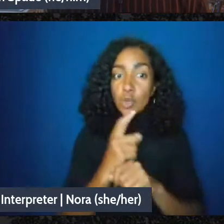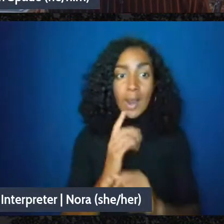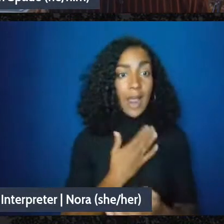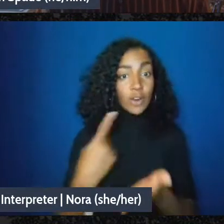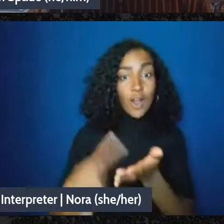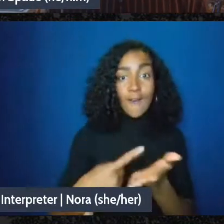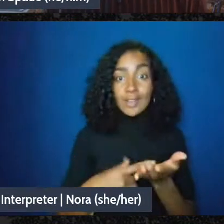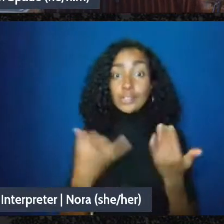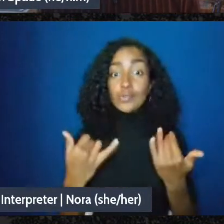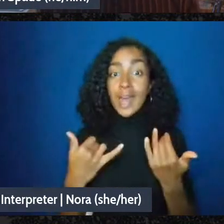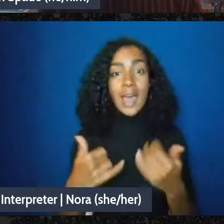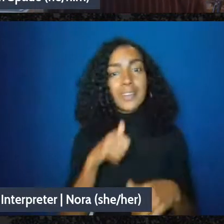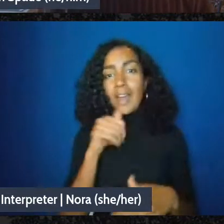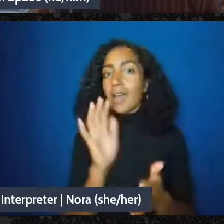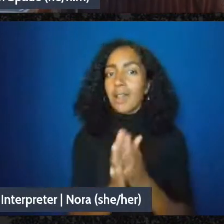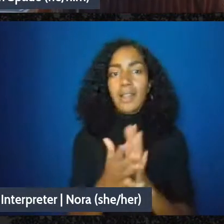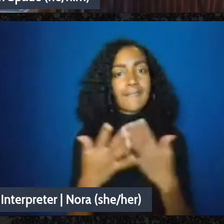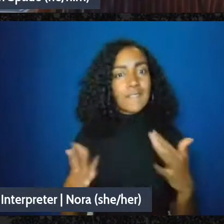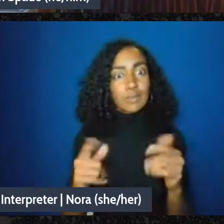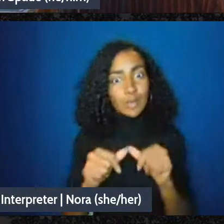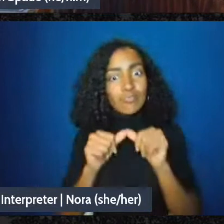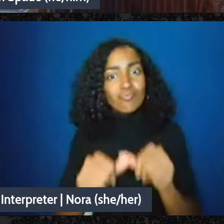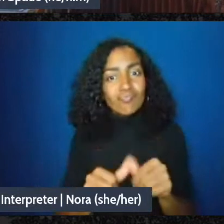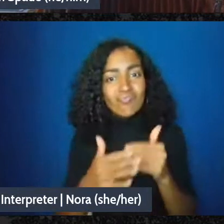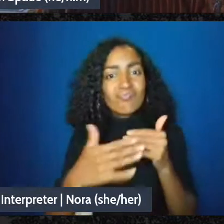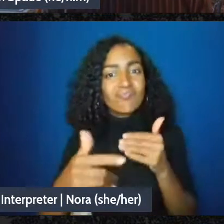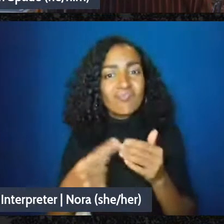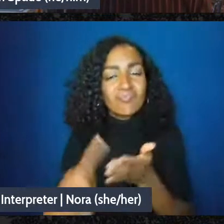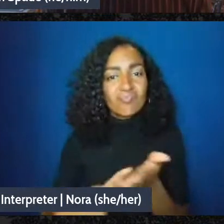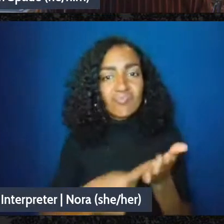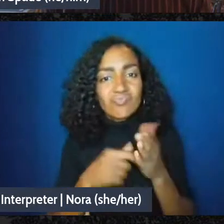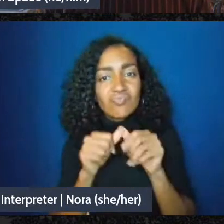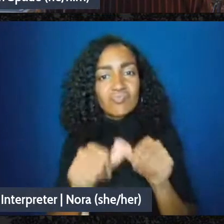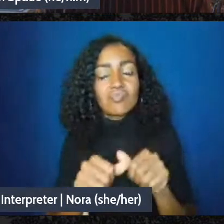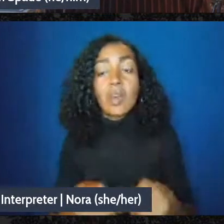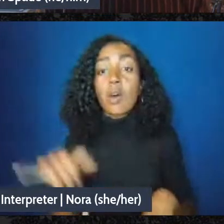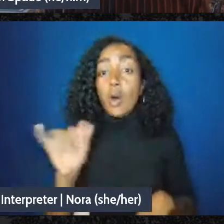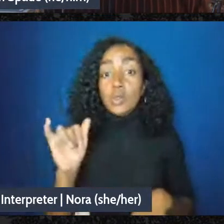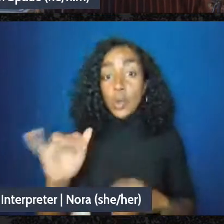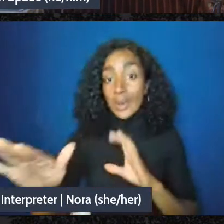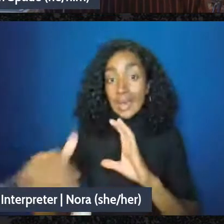And you can also send an email to that email address if you want to be added to a Slack